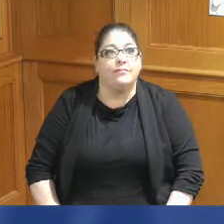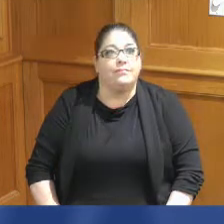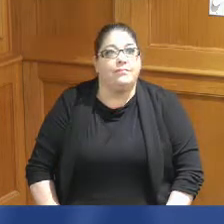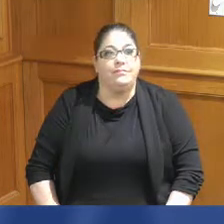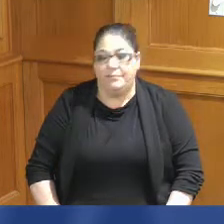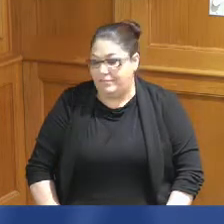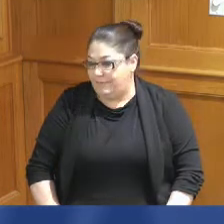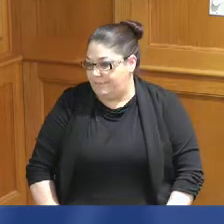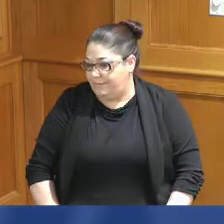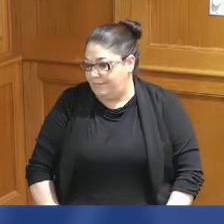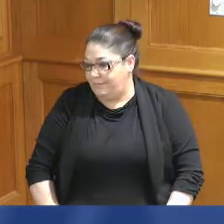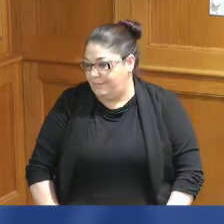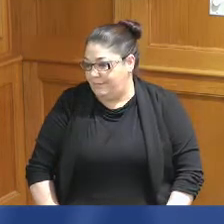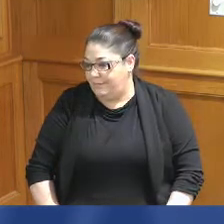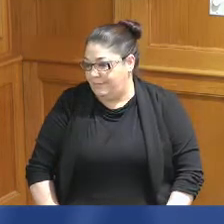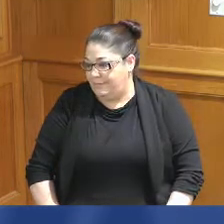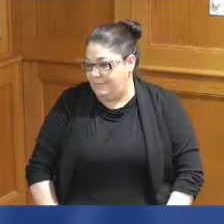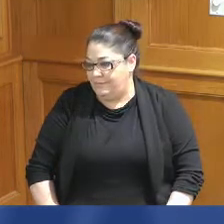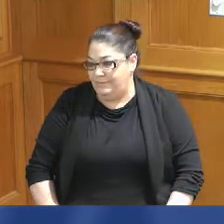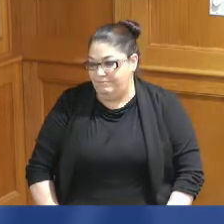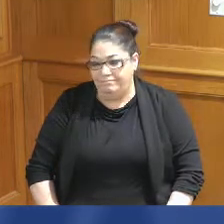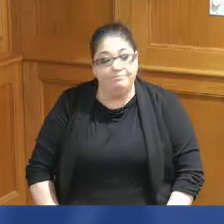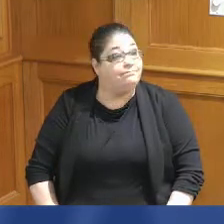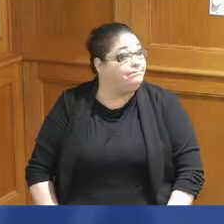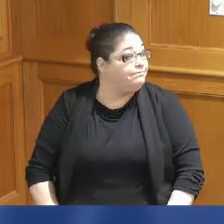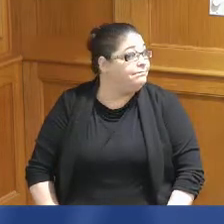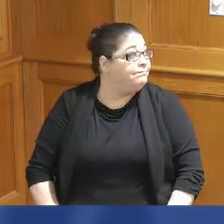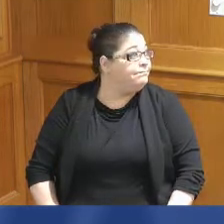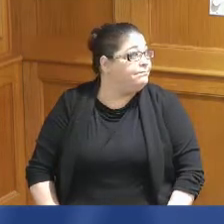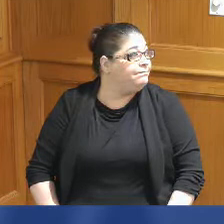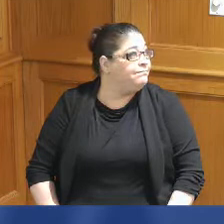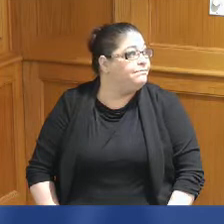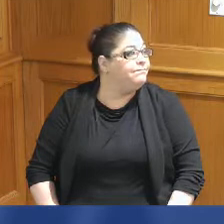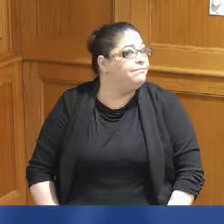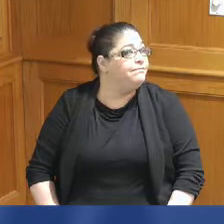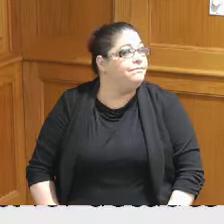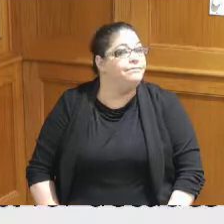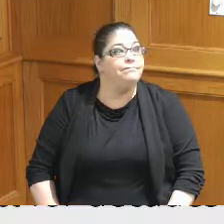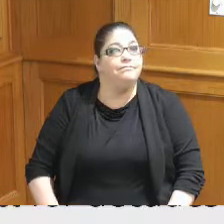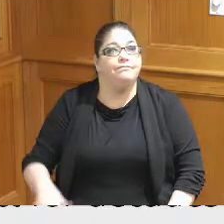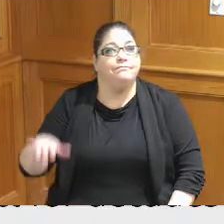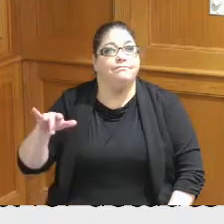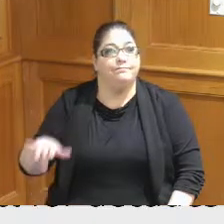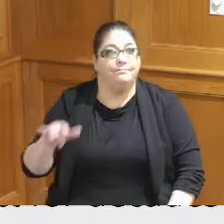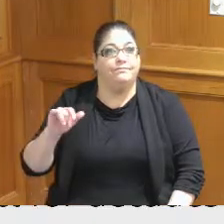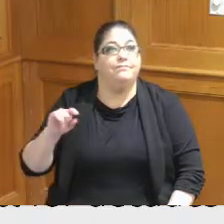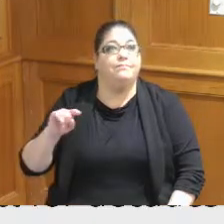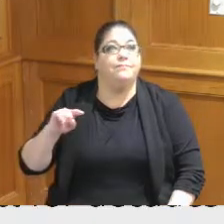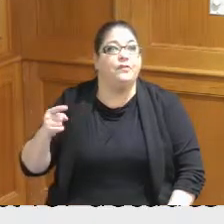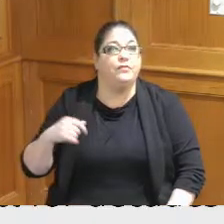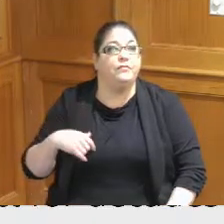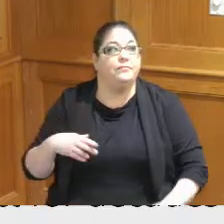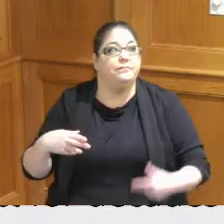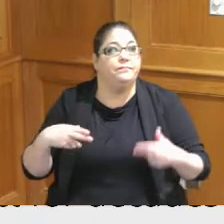want to click okay okay so if you want to hit the first slide there so first and foremost